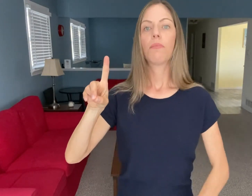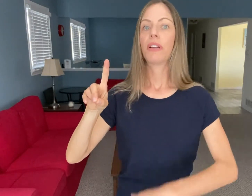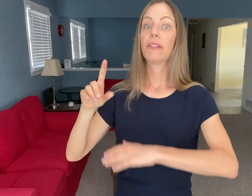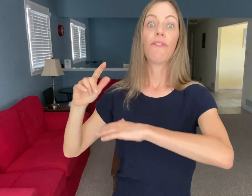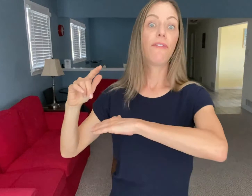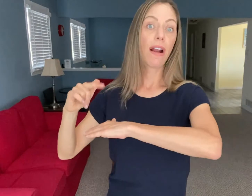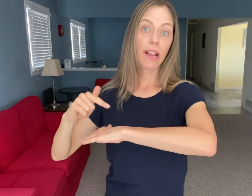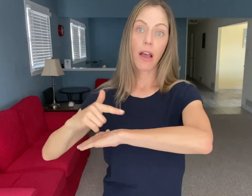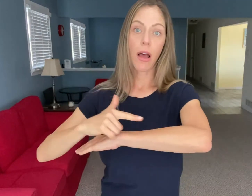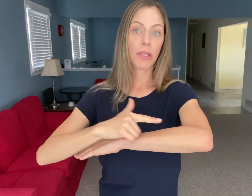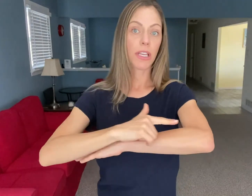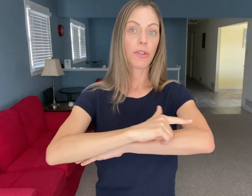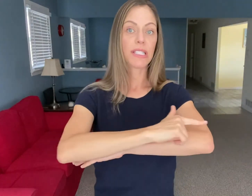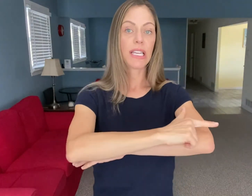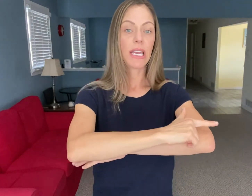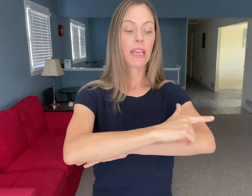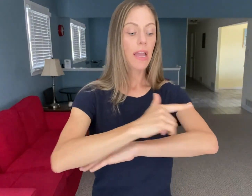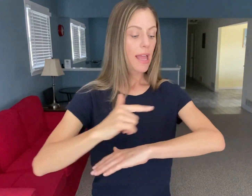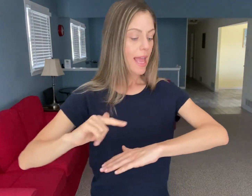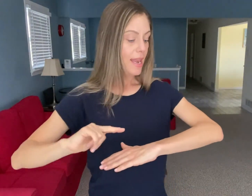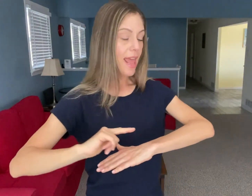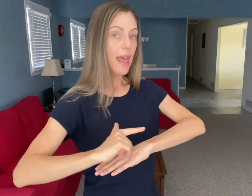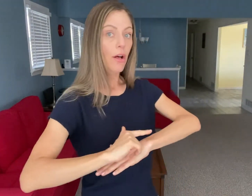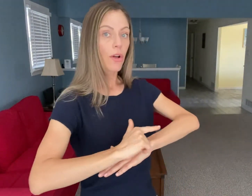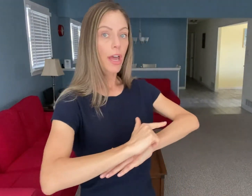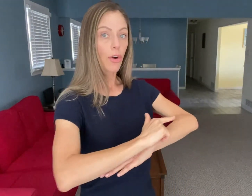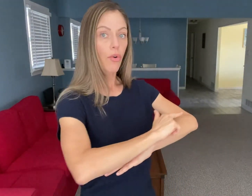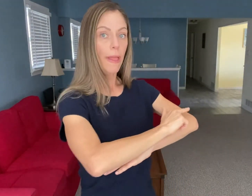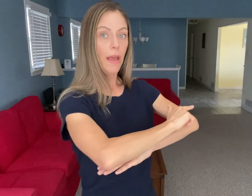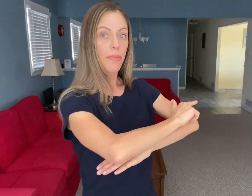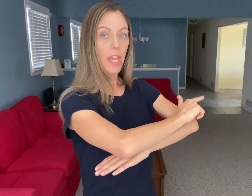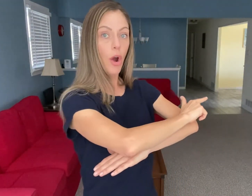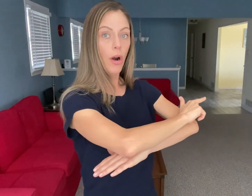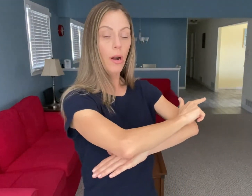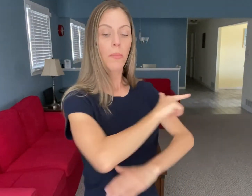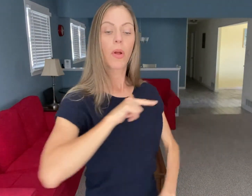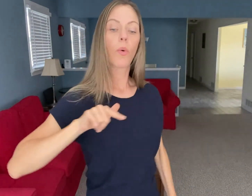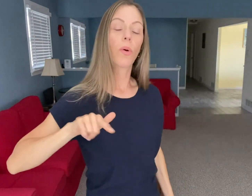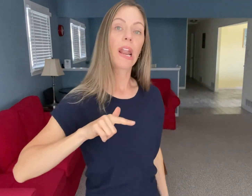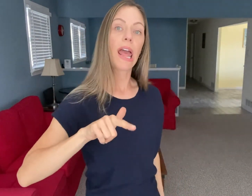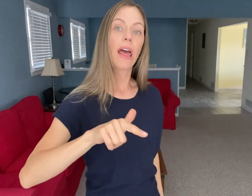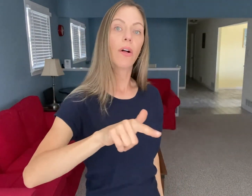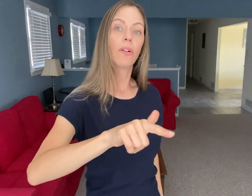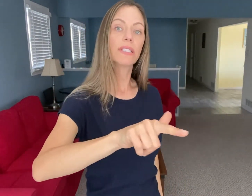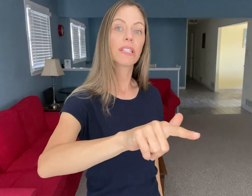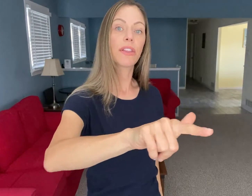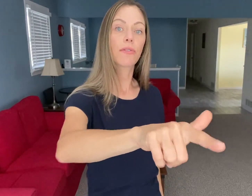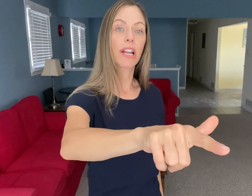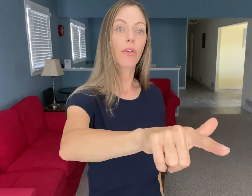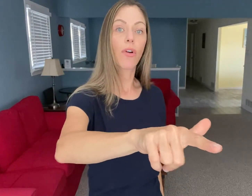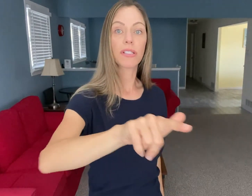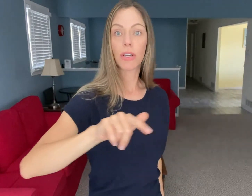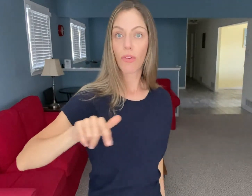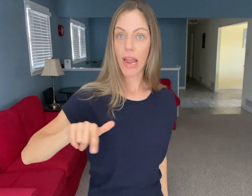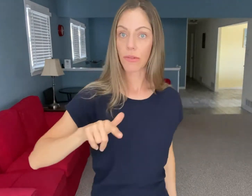but very commonly you'll see an "L" kind of crawling up the arm, or an "L" slithering across the ground.